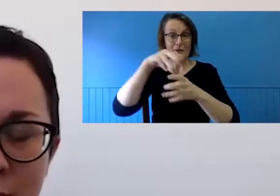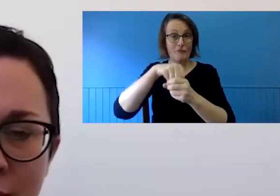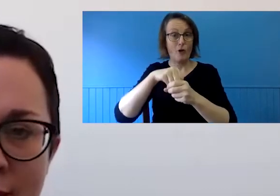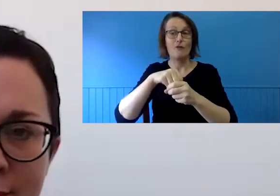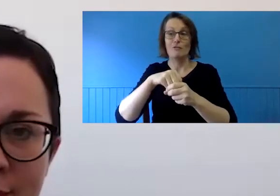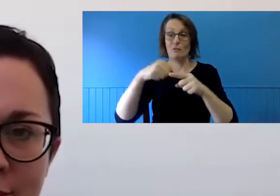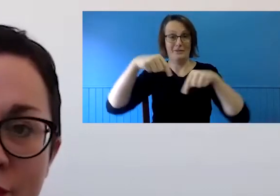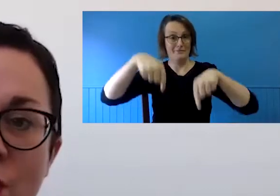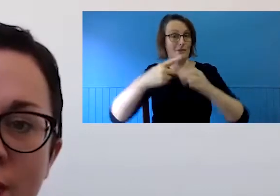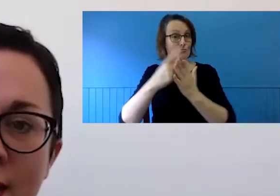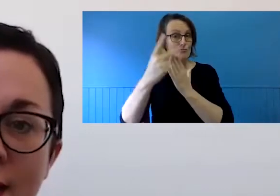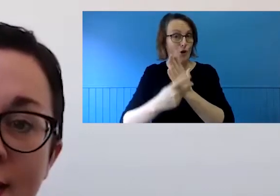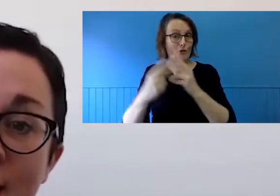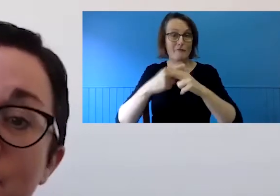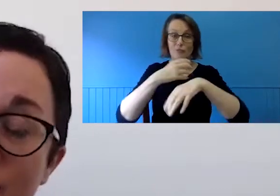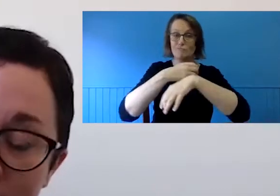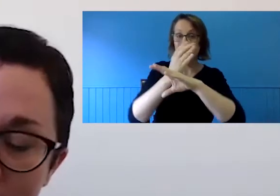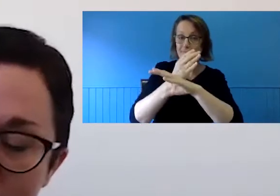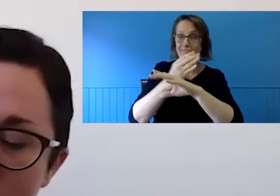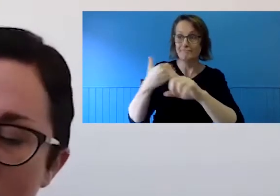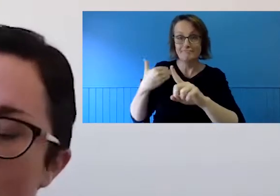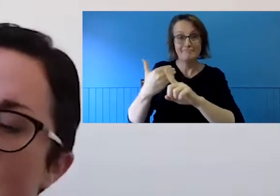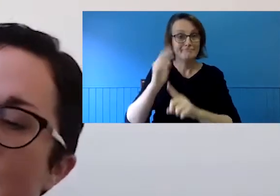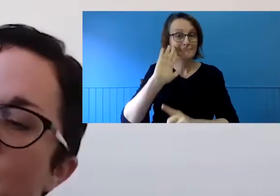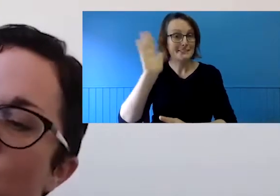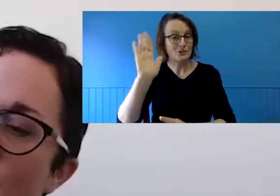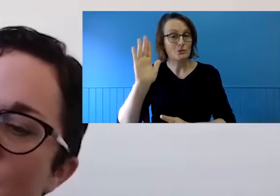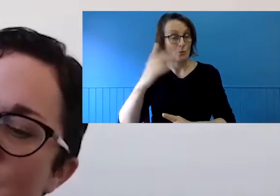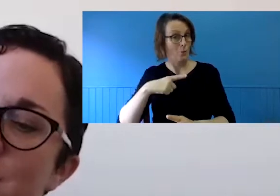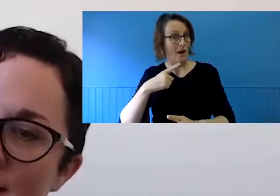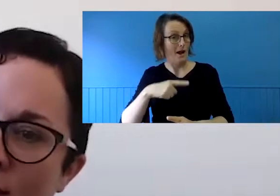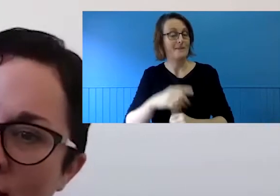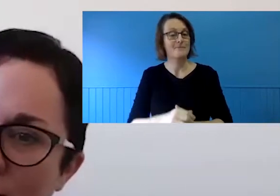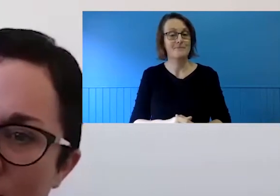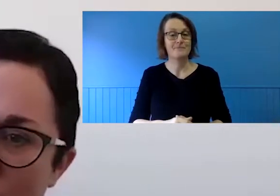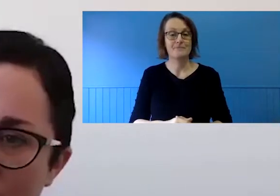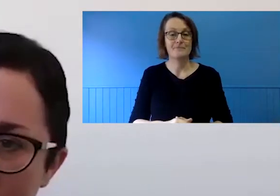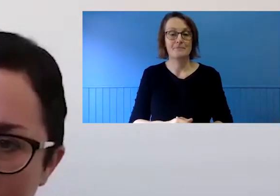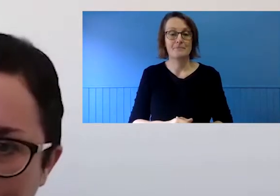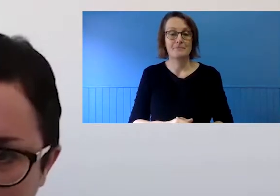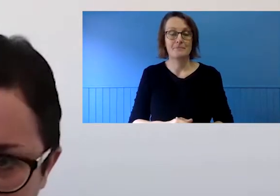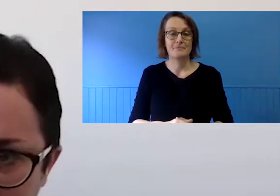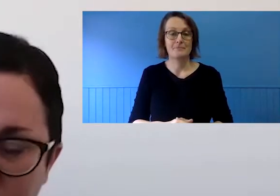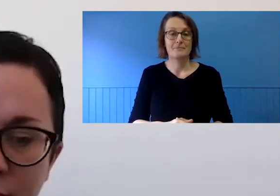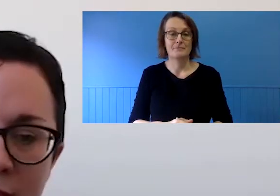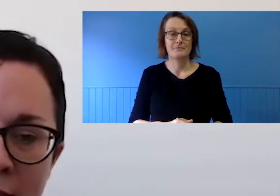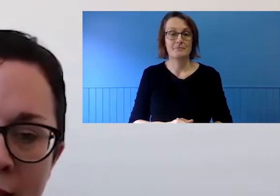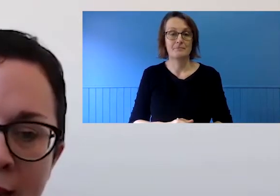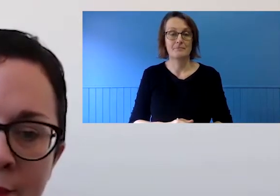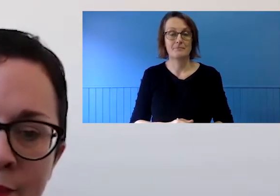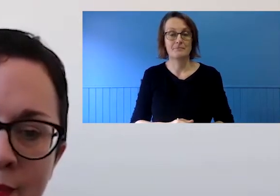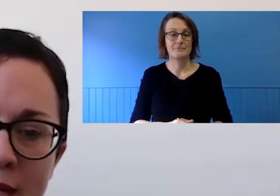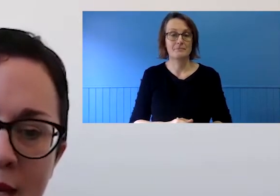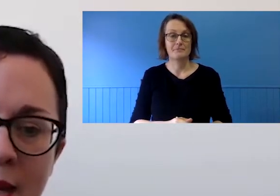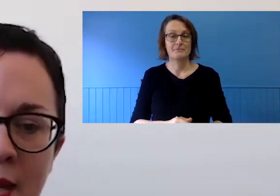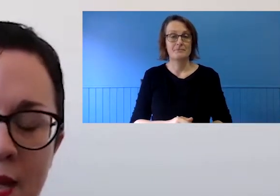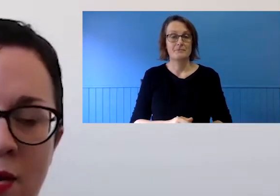program for a number of reasons but one of them is specifically because